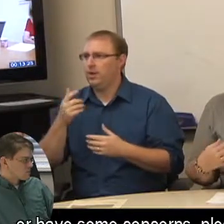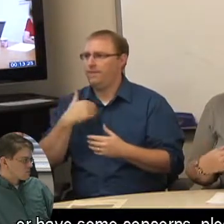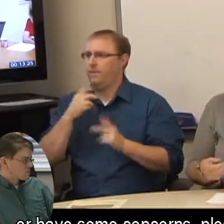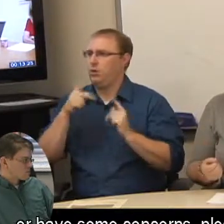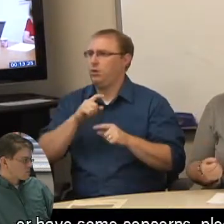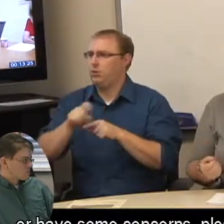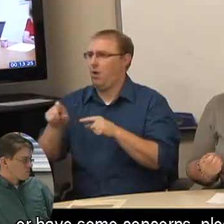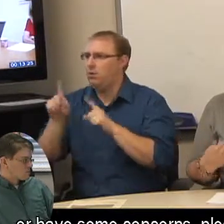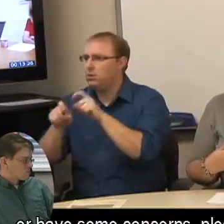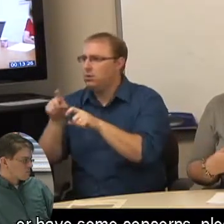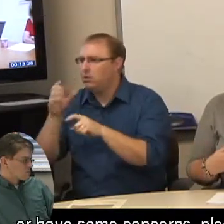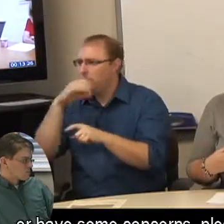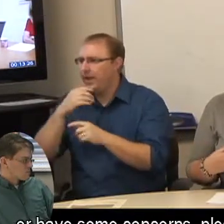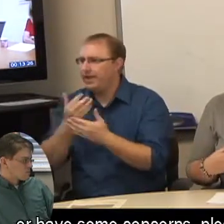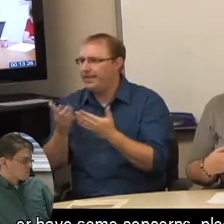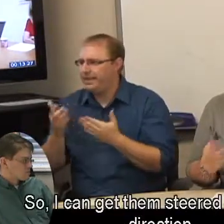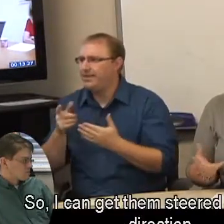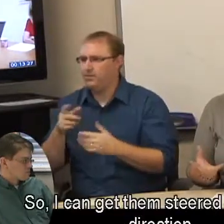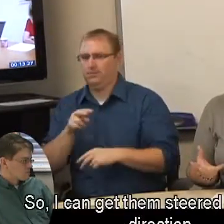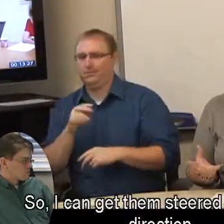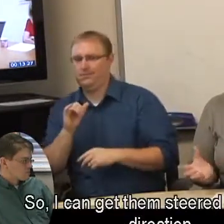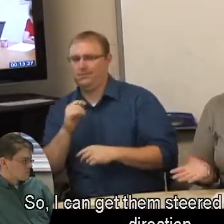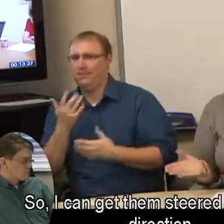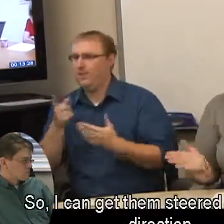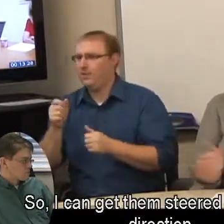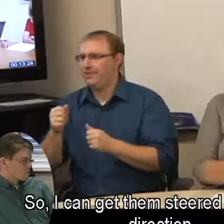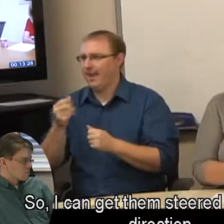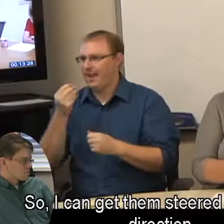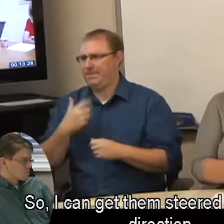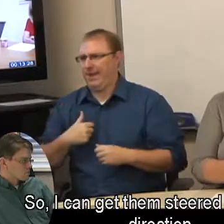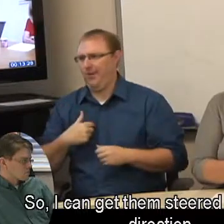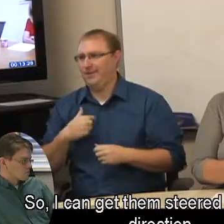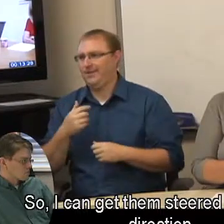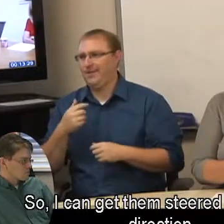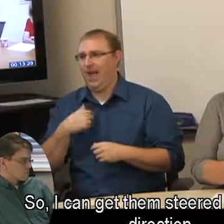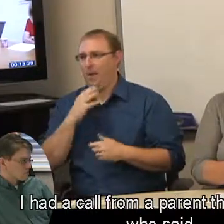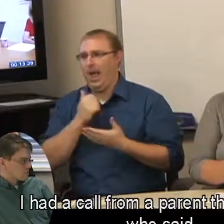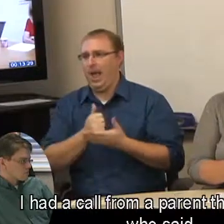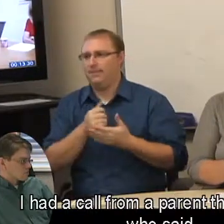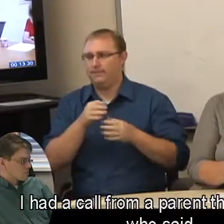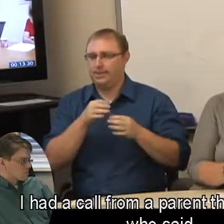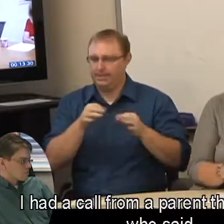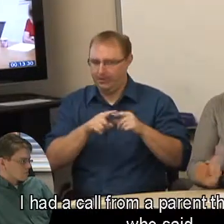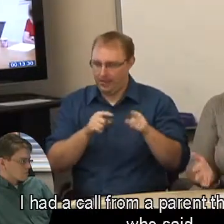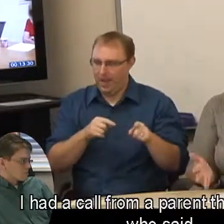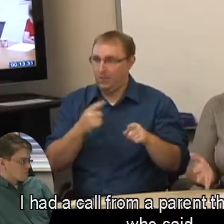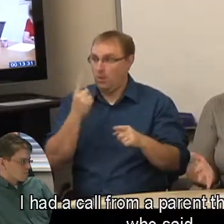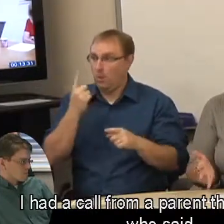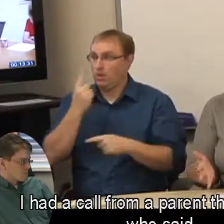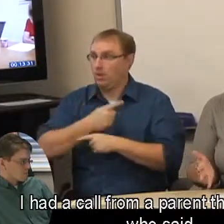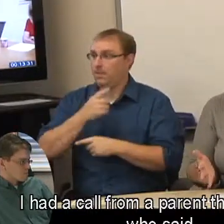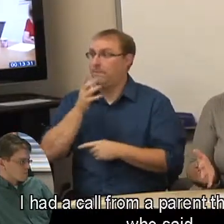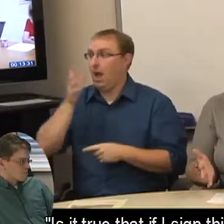or have some concerns, please call me. So, I can get them steered in the right direction. I had a call from a parent the other day who said,